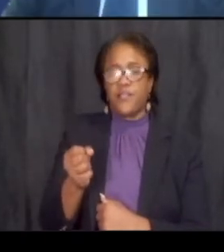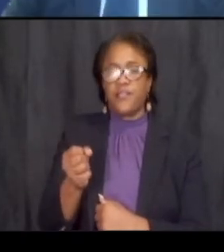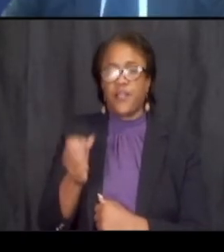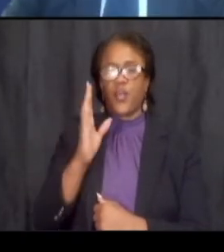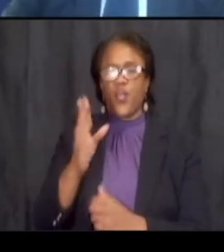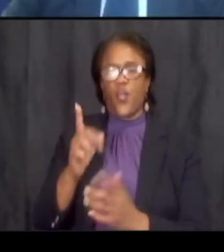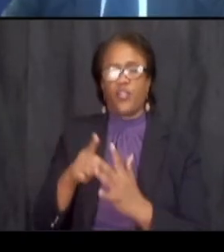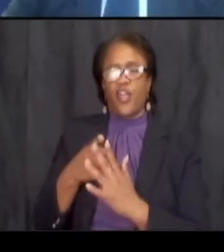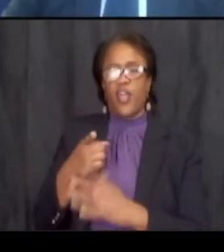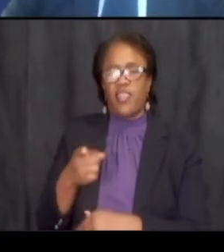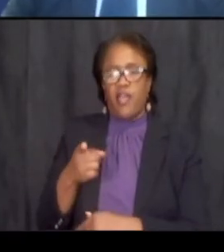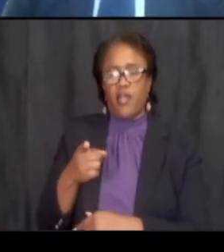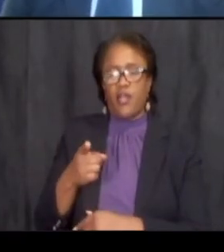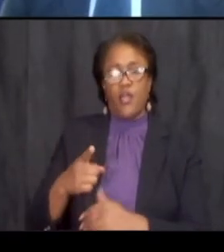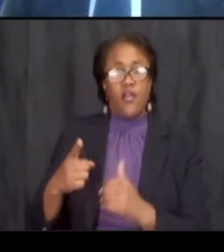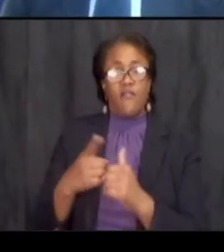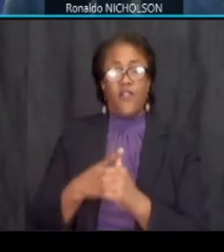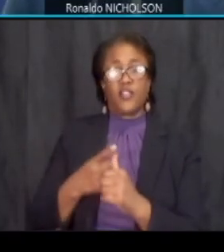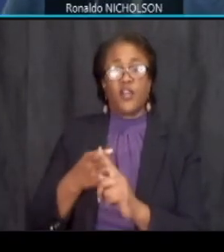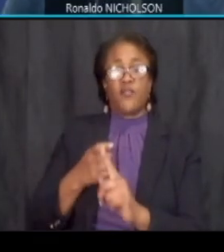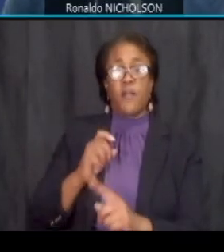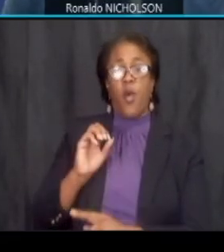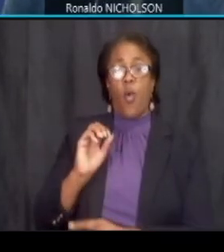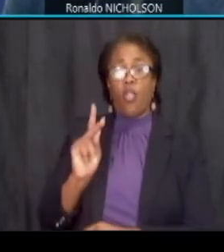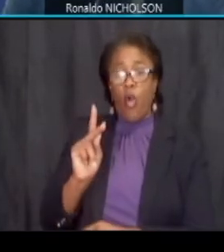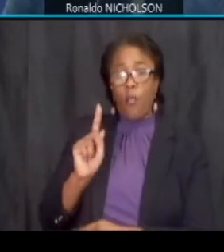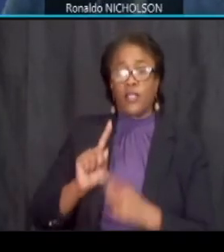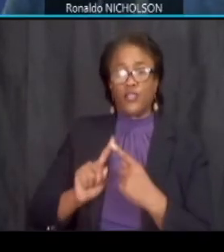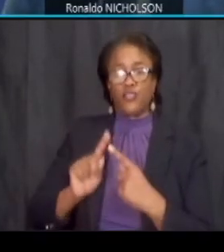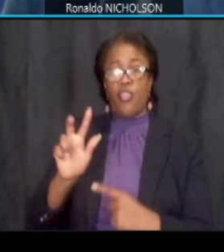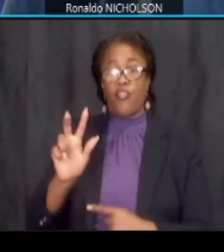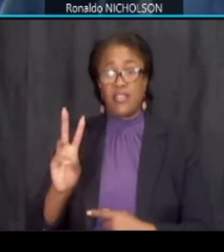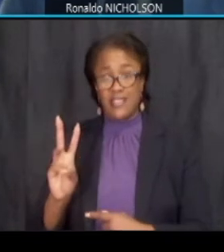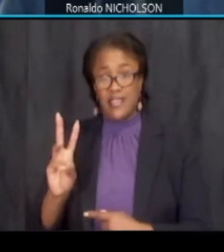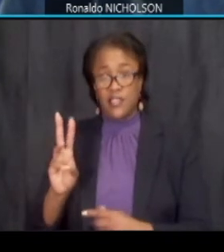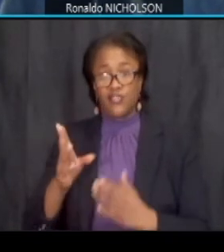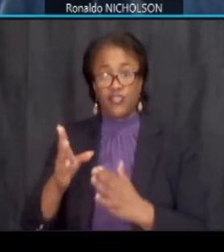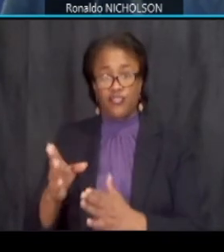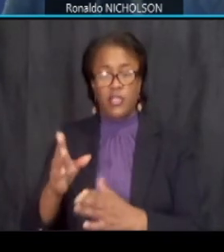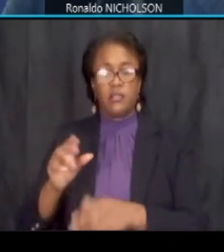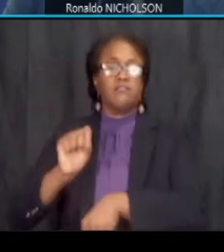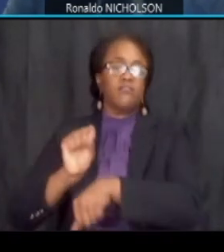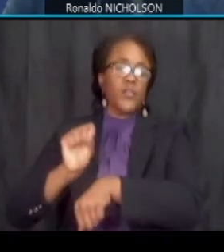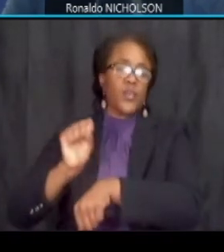in the first segment from oklahoma to 36th street there'll be work on the two bridges